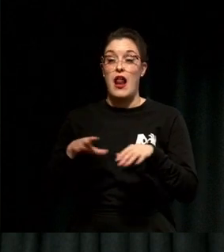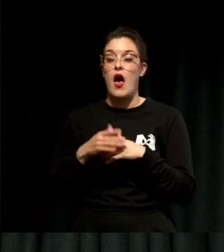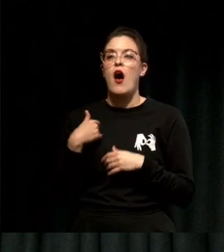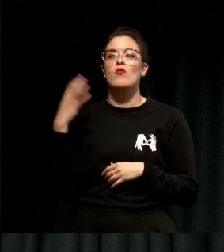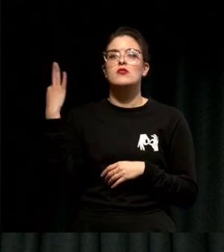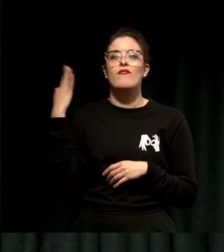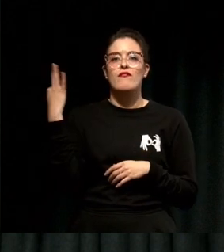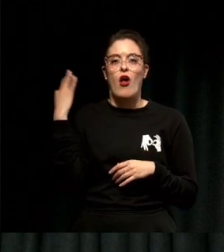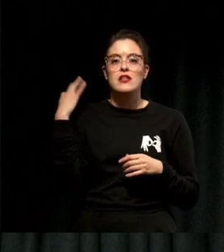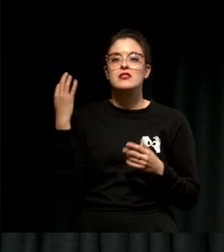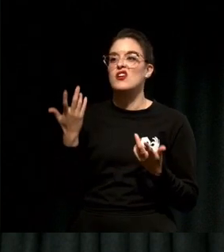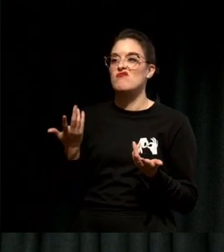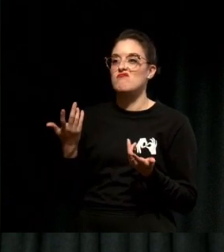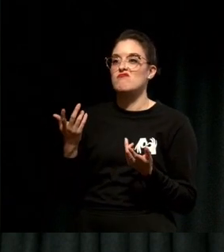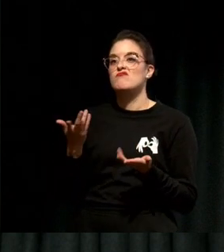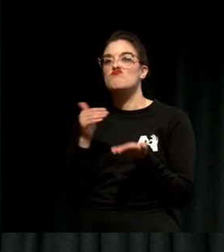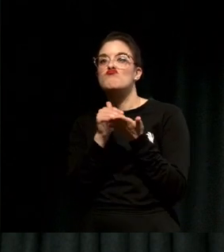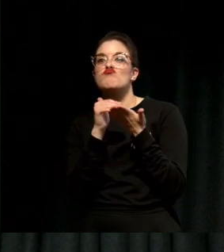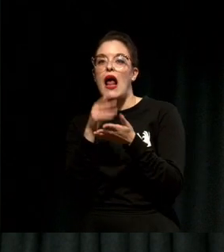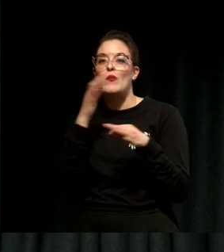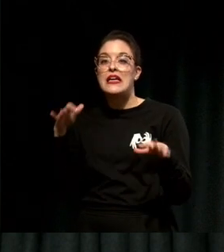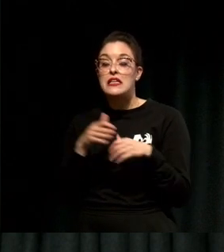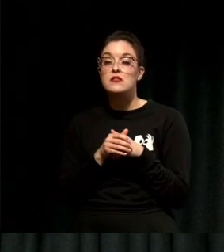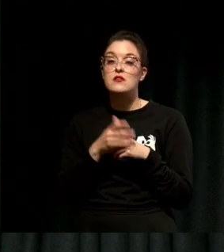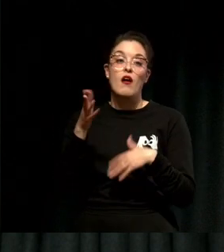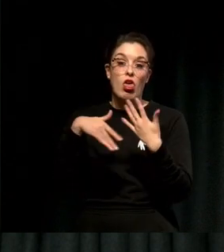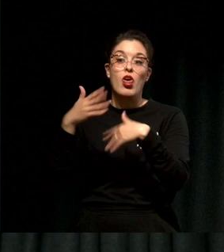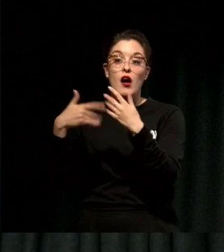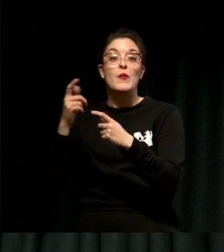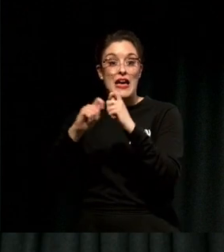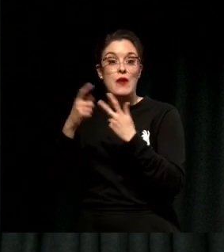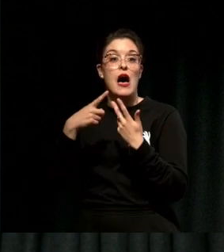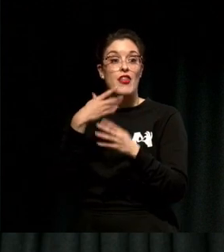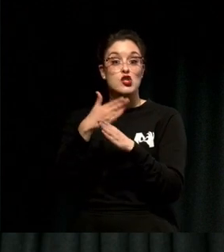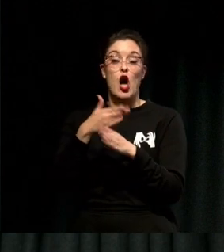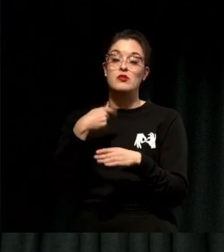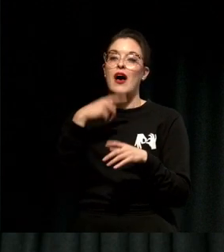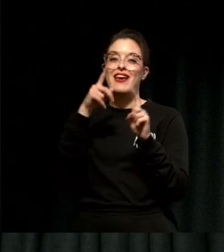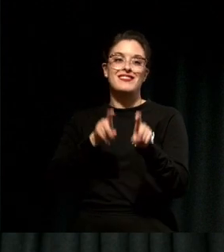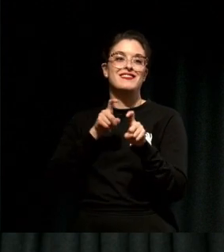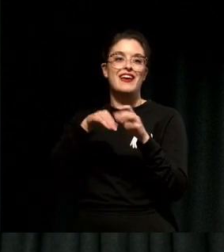to a community engagement job that helped me stay here a bit longer. Assume those people can be your allies.